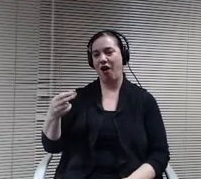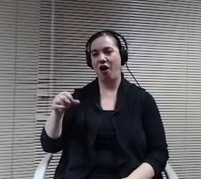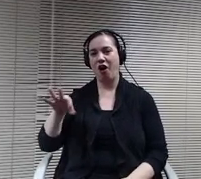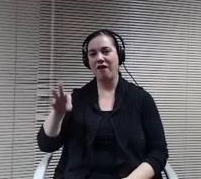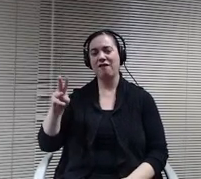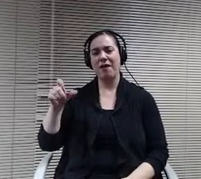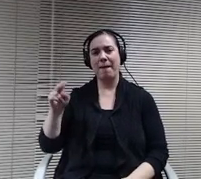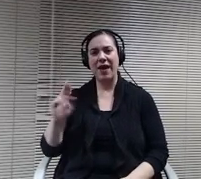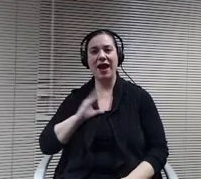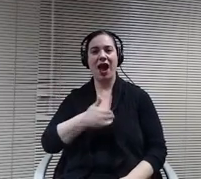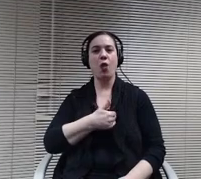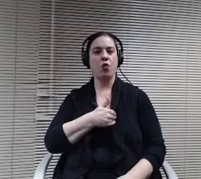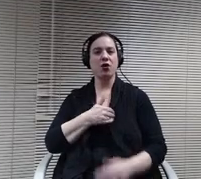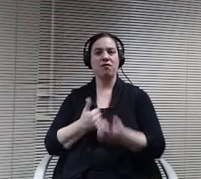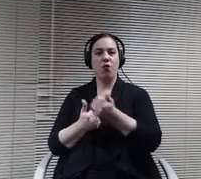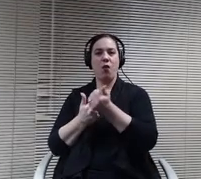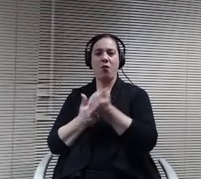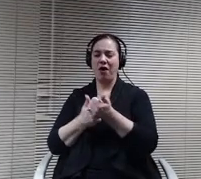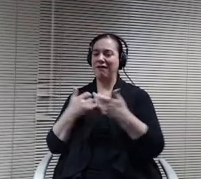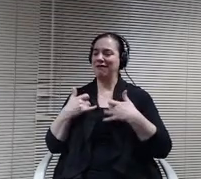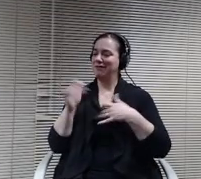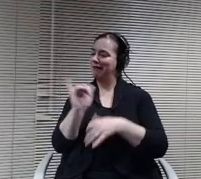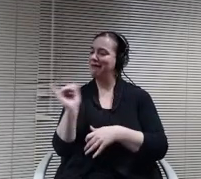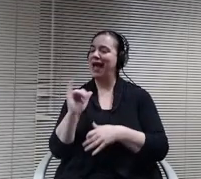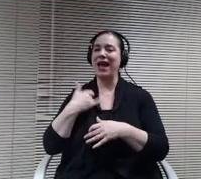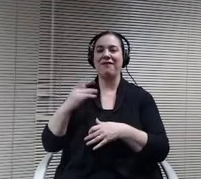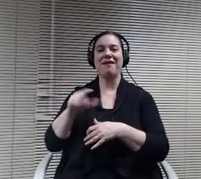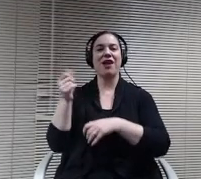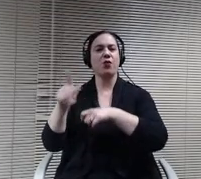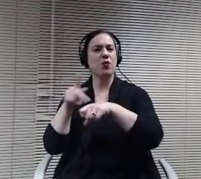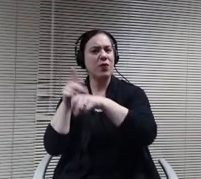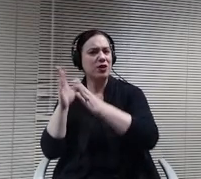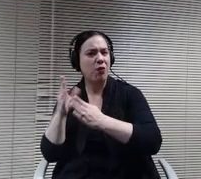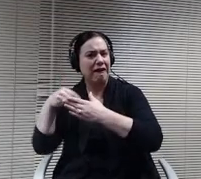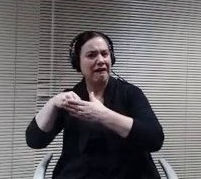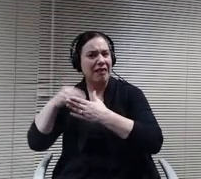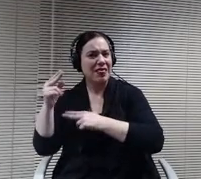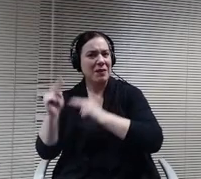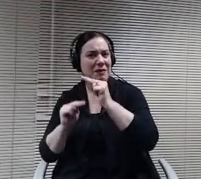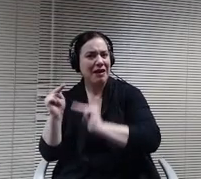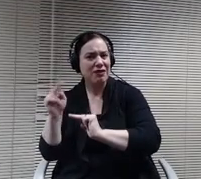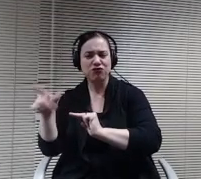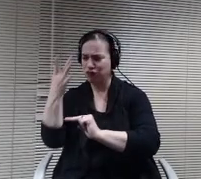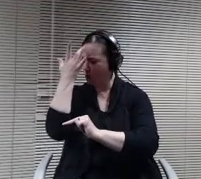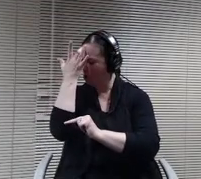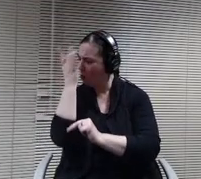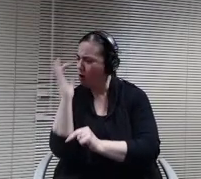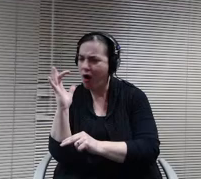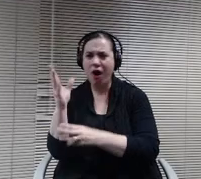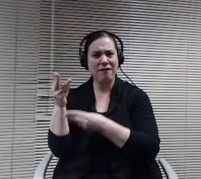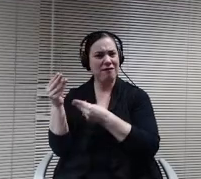principle in the building. She's smart and really efficient and willing to do anything and she really works hard and really